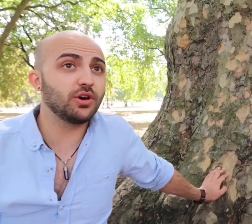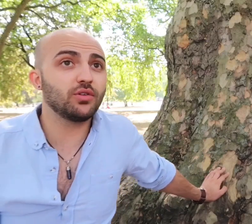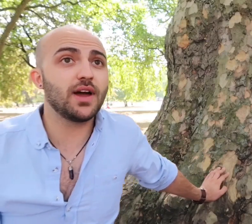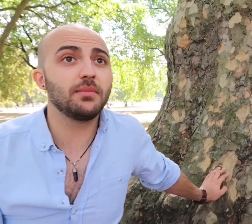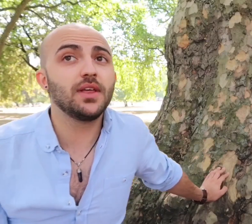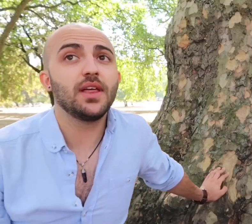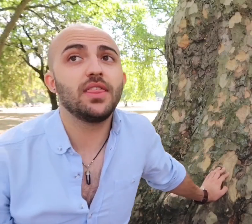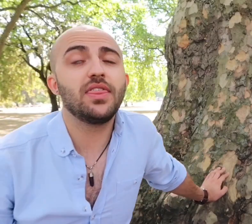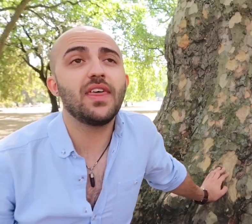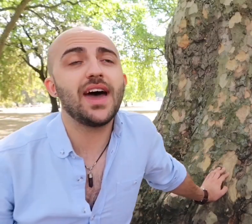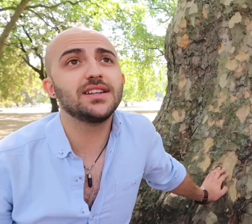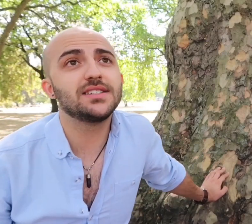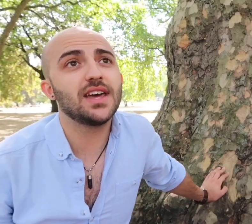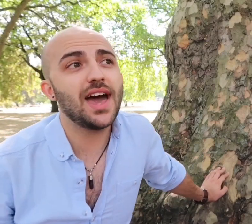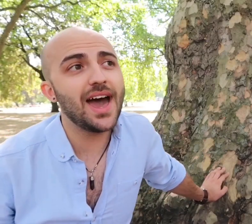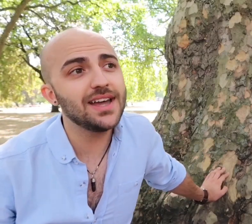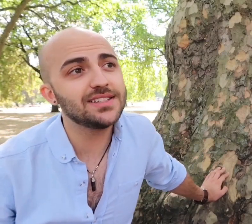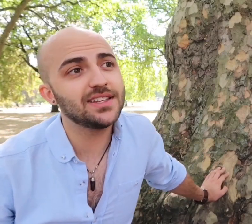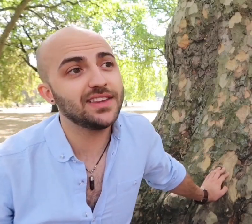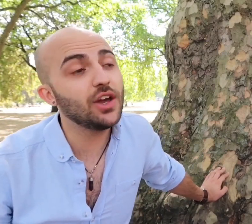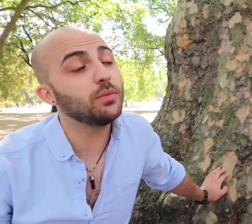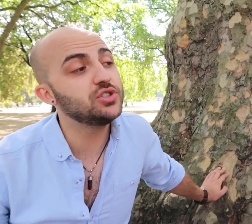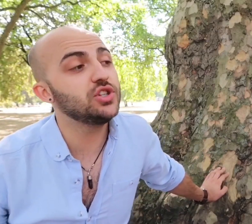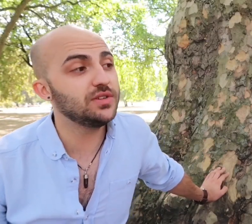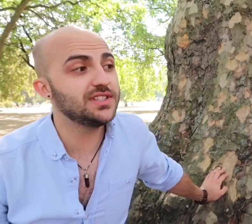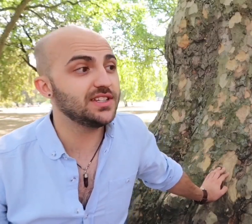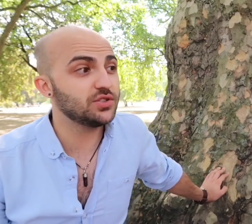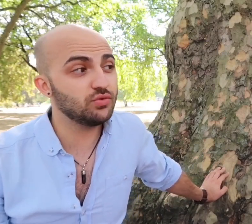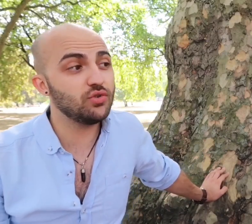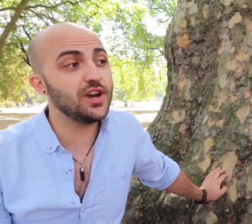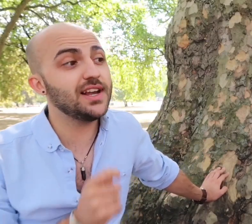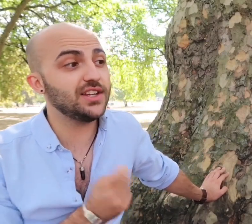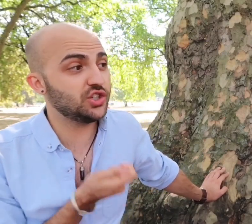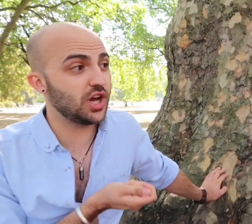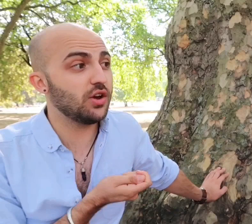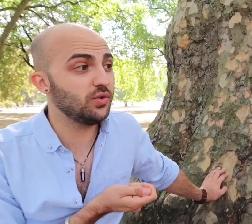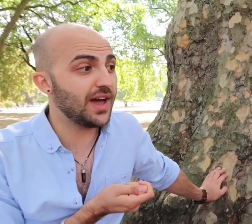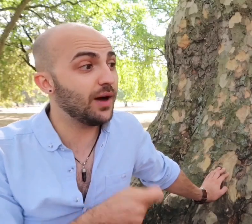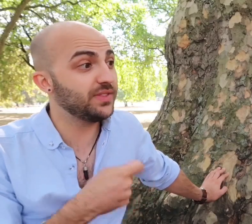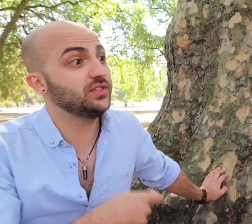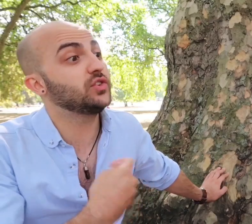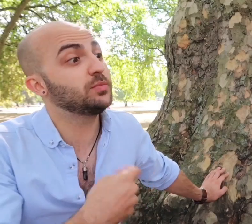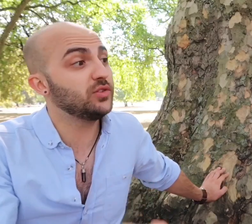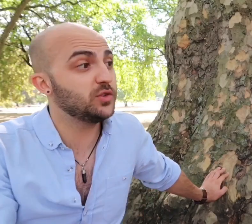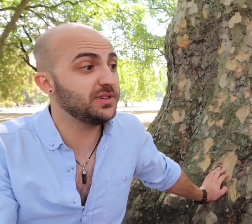programme that had the opportunity to really show how things are supposed to